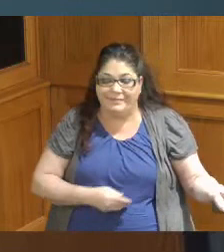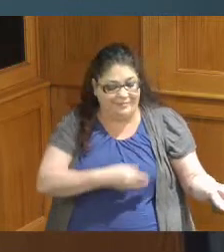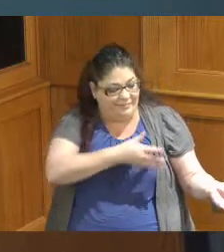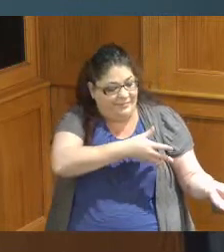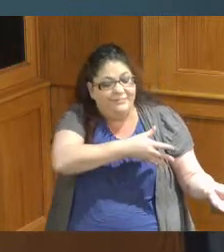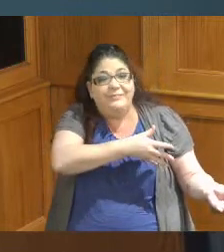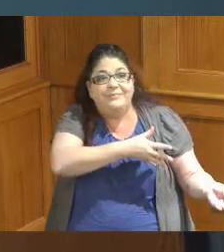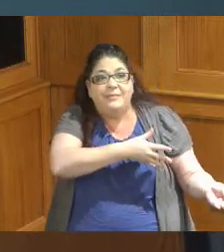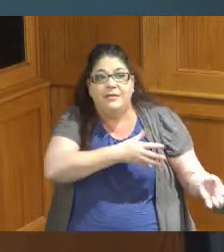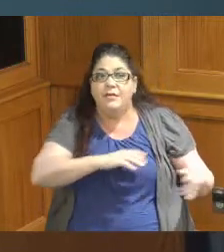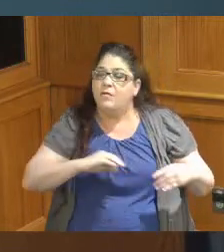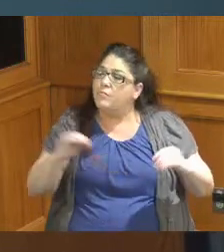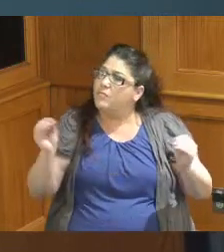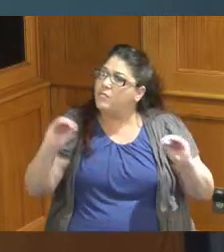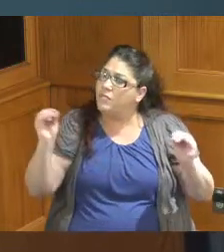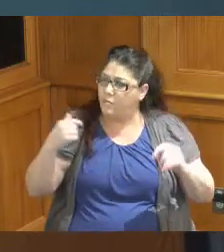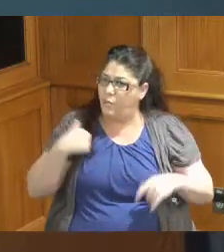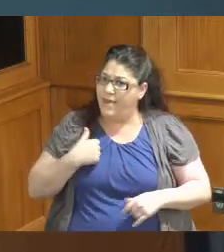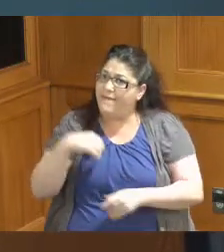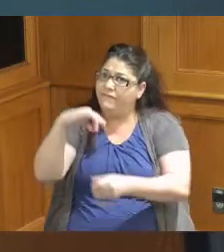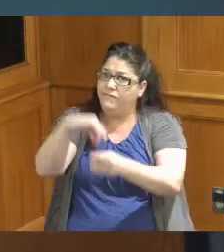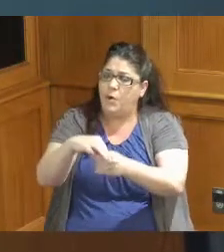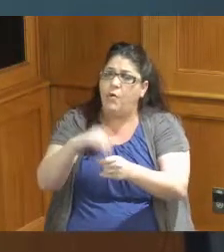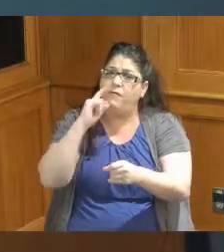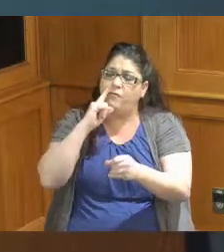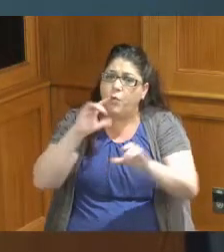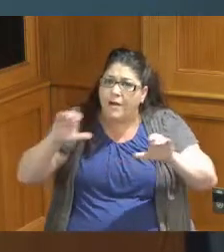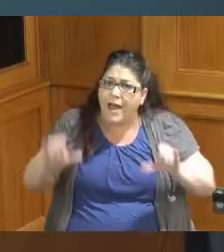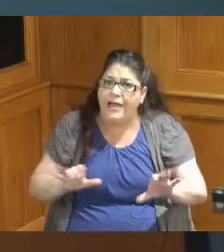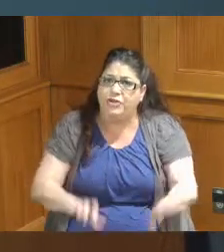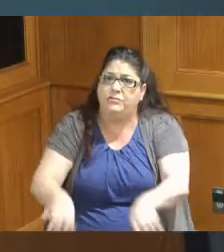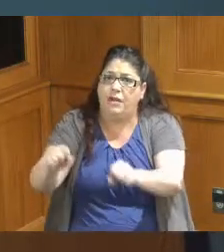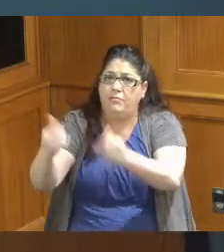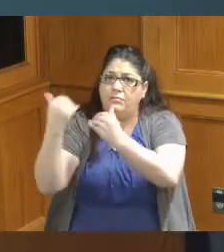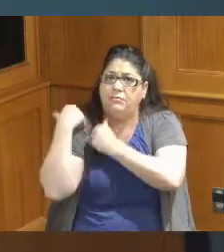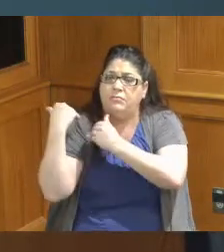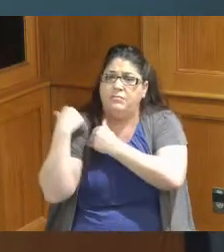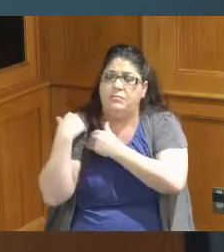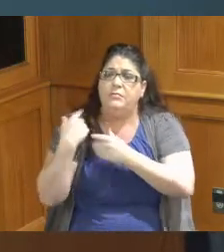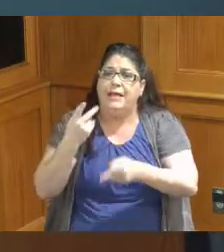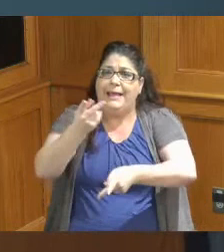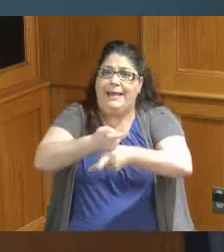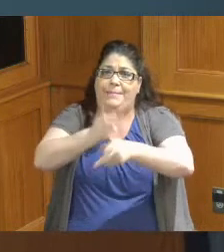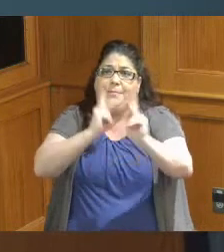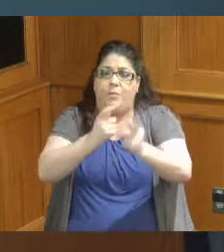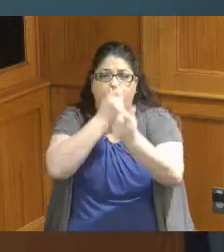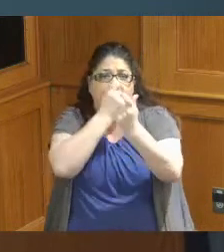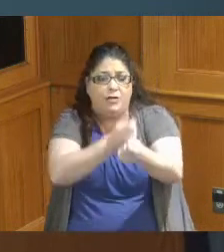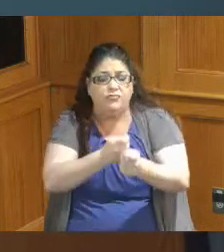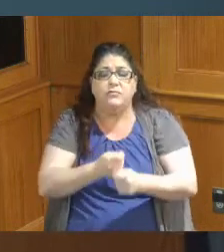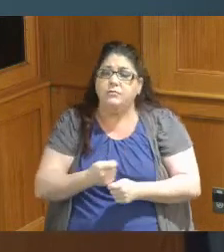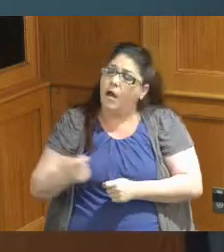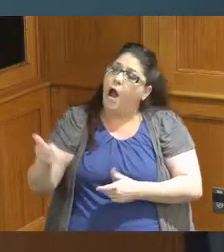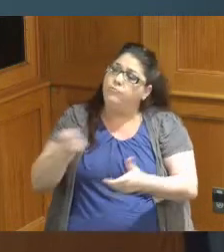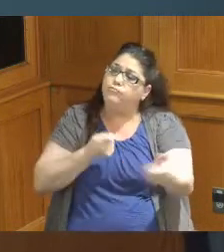voted for actionable steps and so that keeps people interested to know that their thoughts